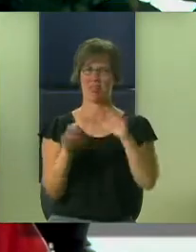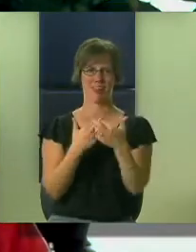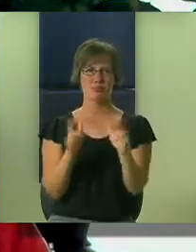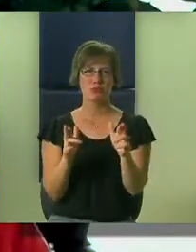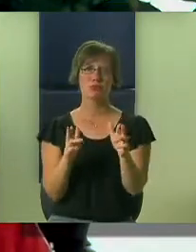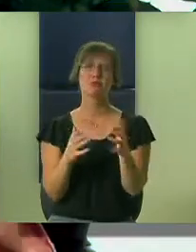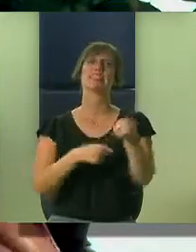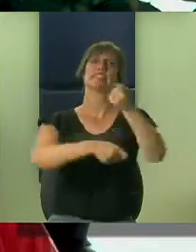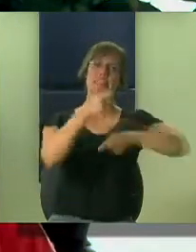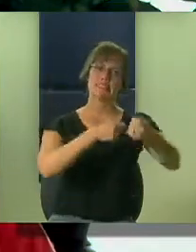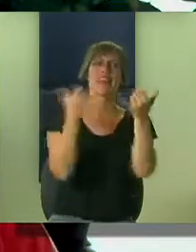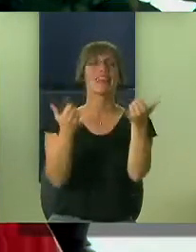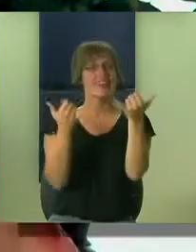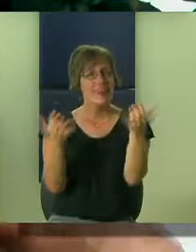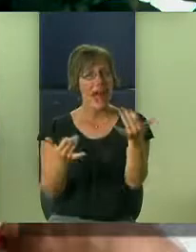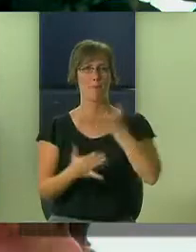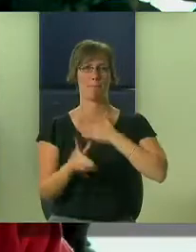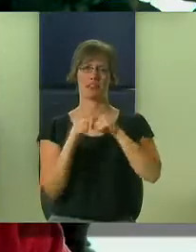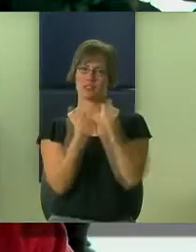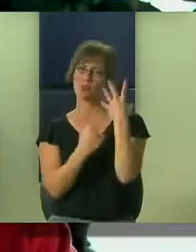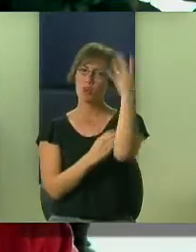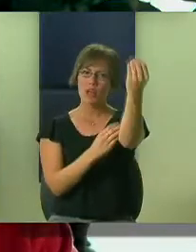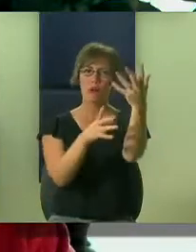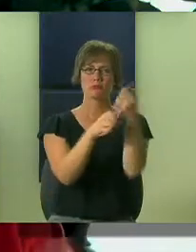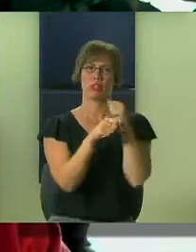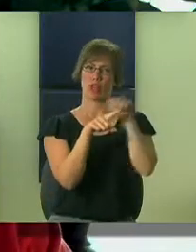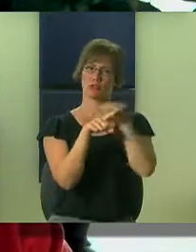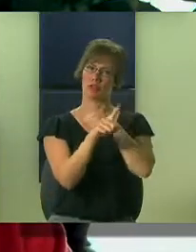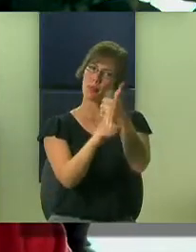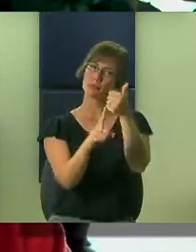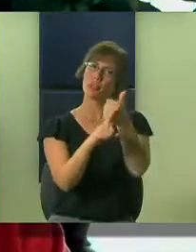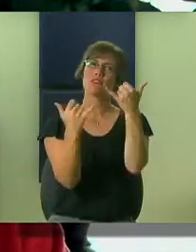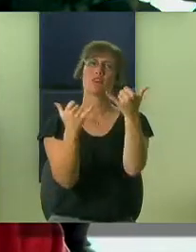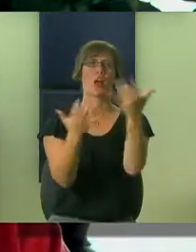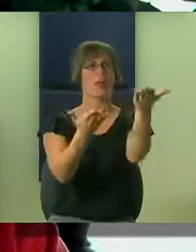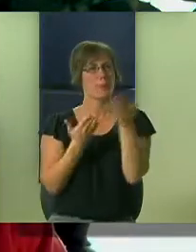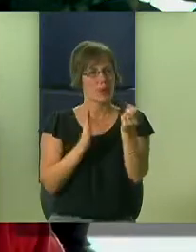And I think instead when they have gone out now and they have gotten some of this training,